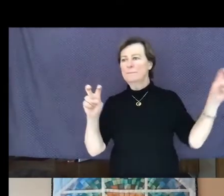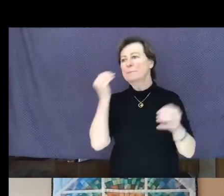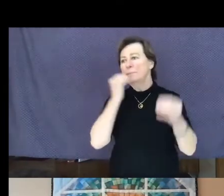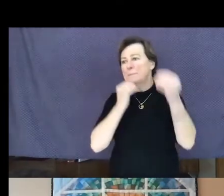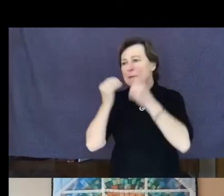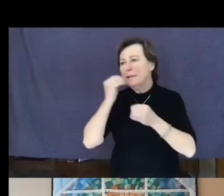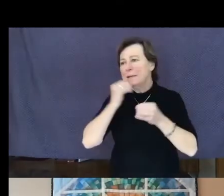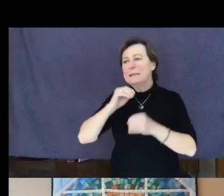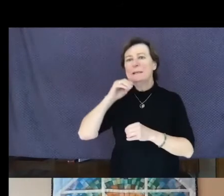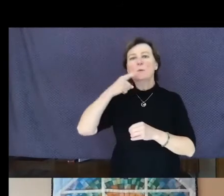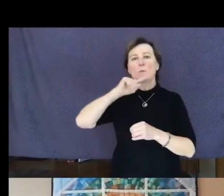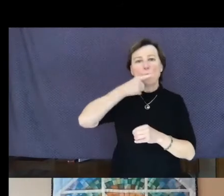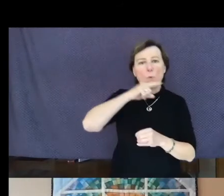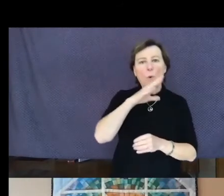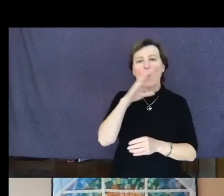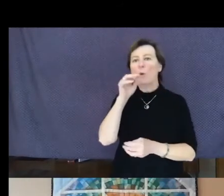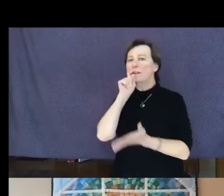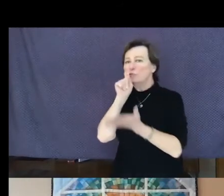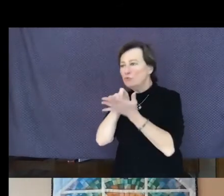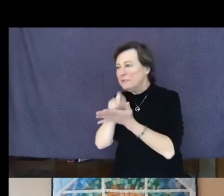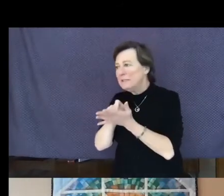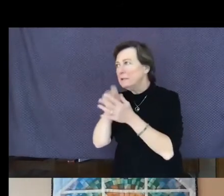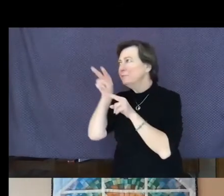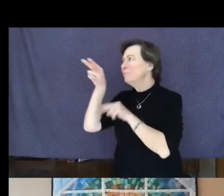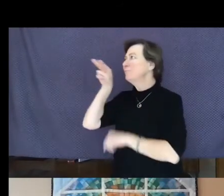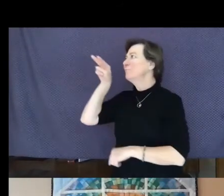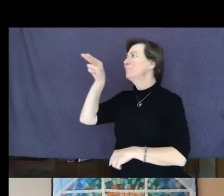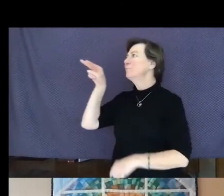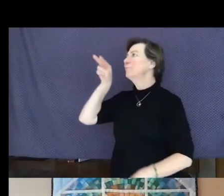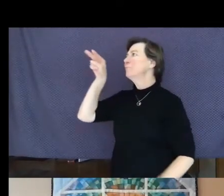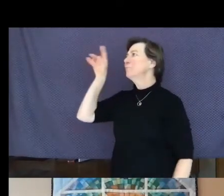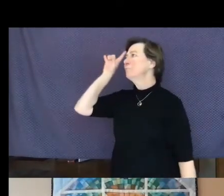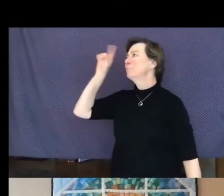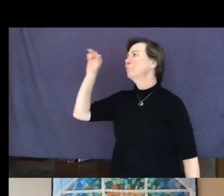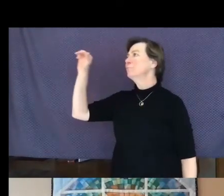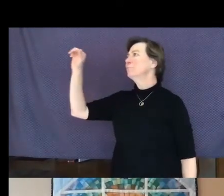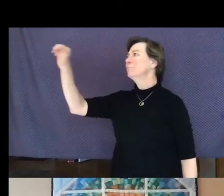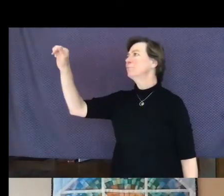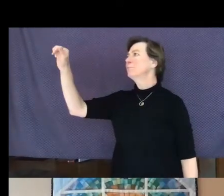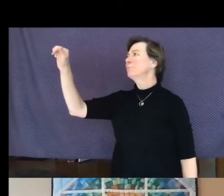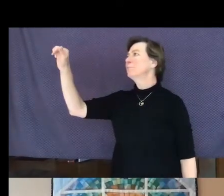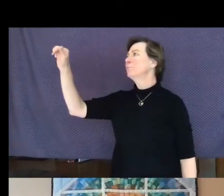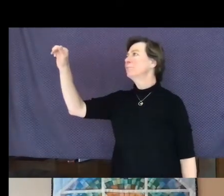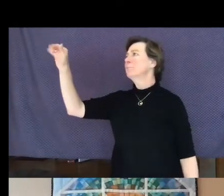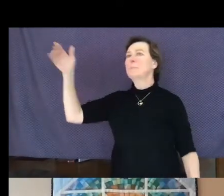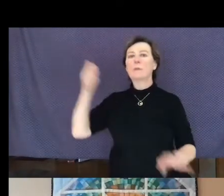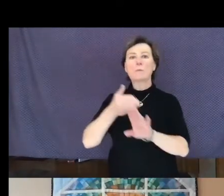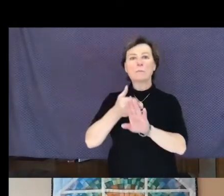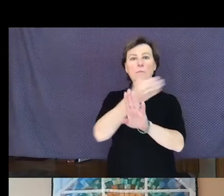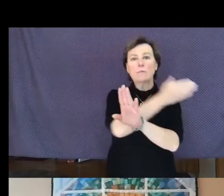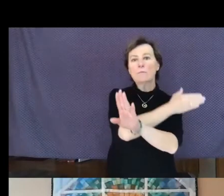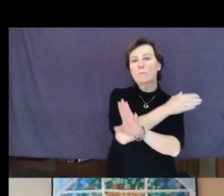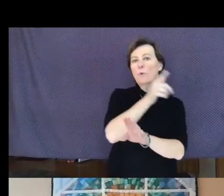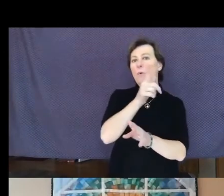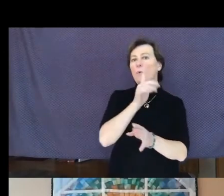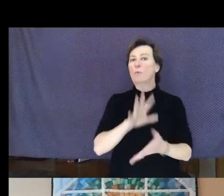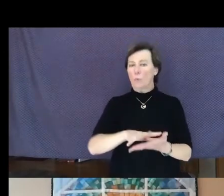forever. Before you learn the tender gravity of kindness